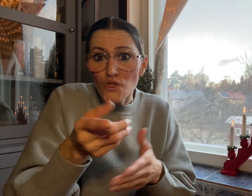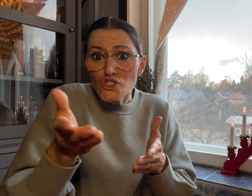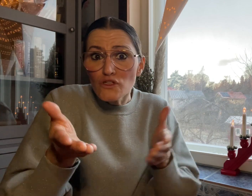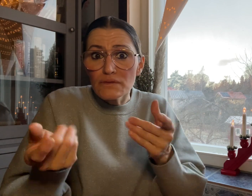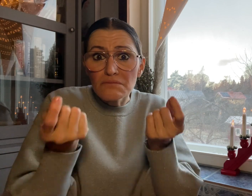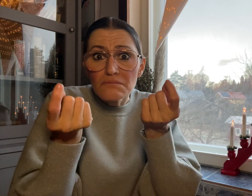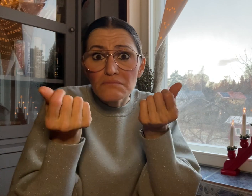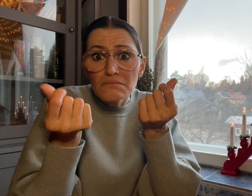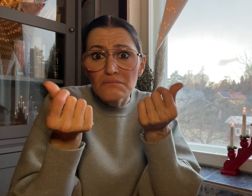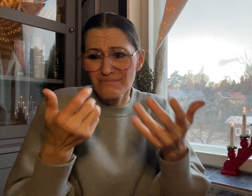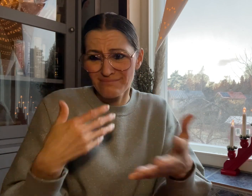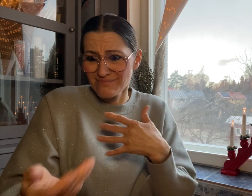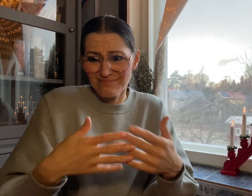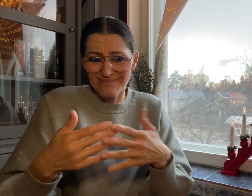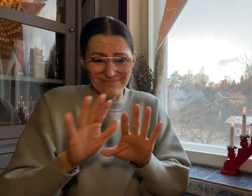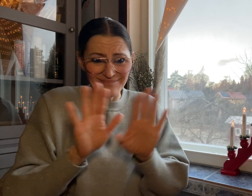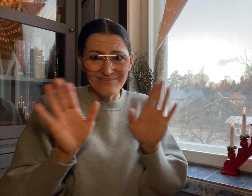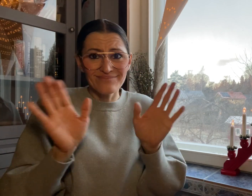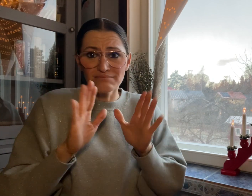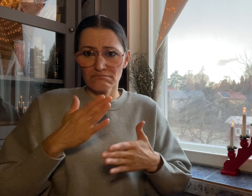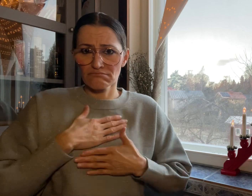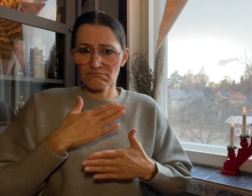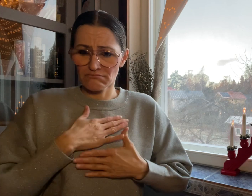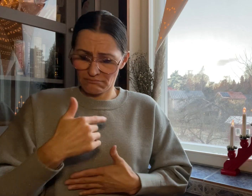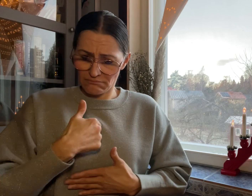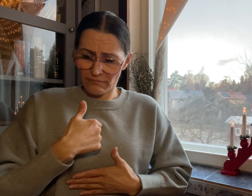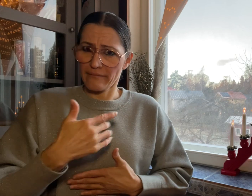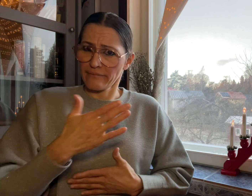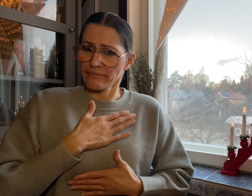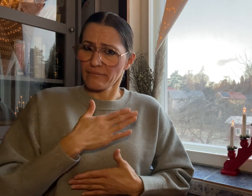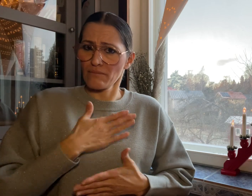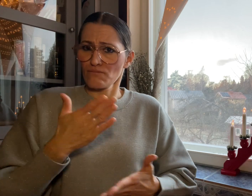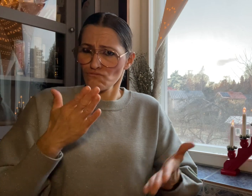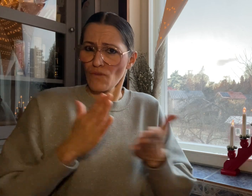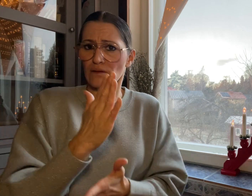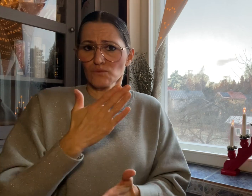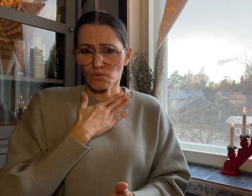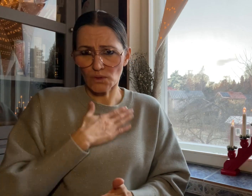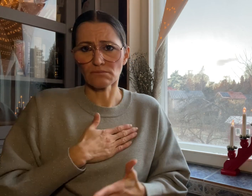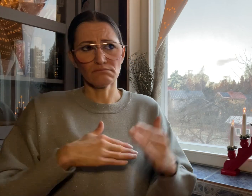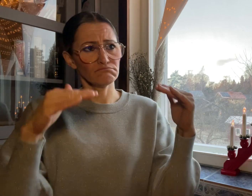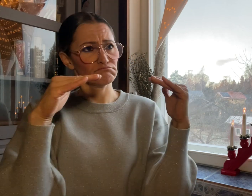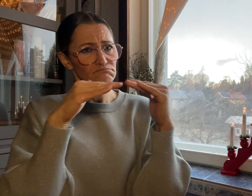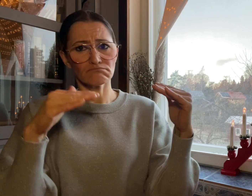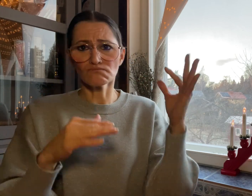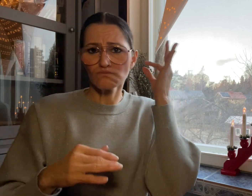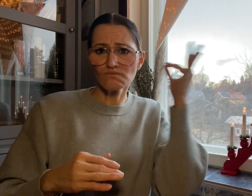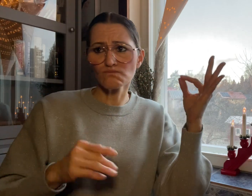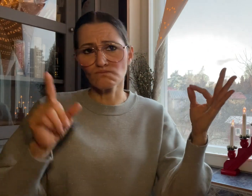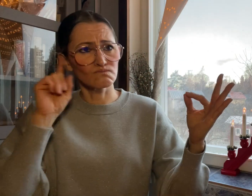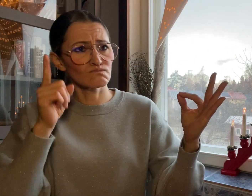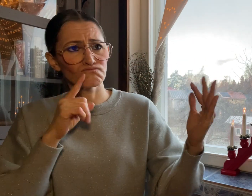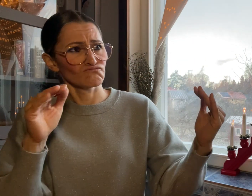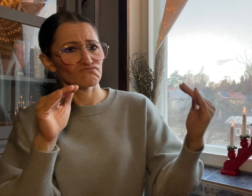how much the service costs, as long as I have an equal